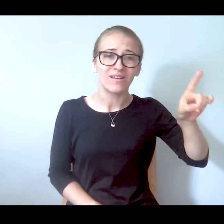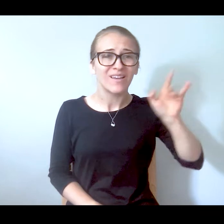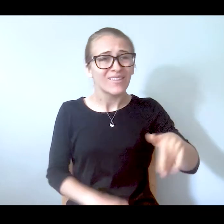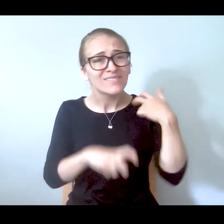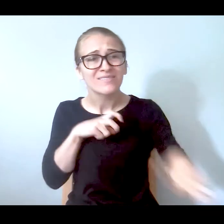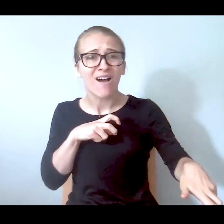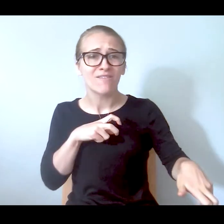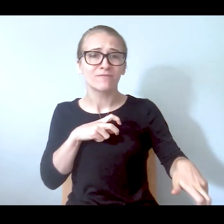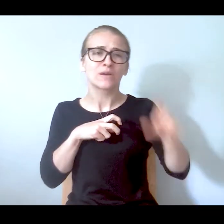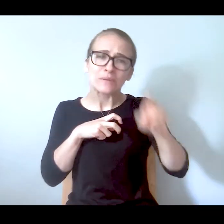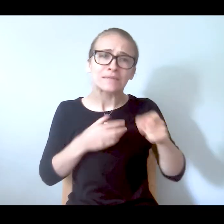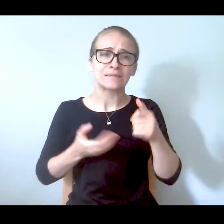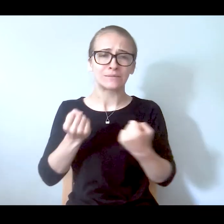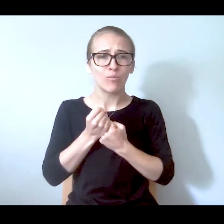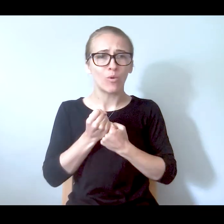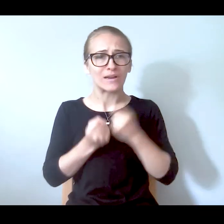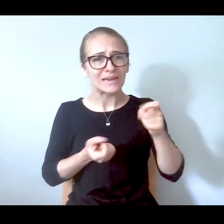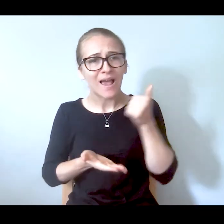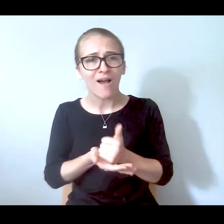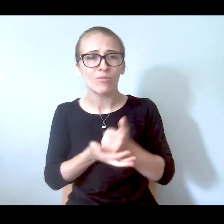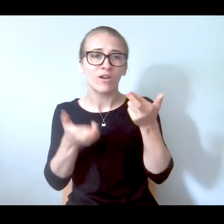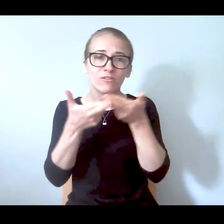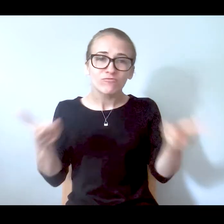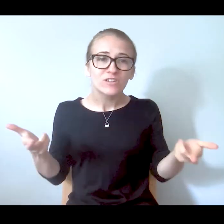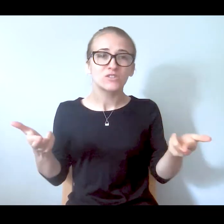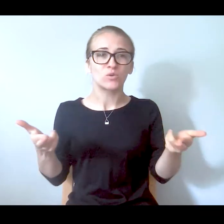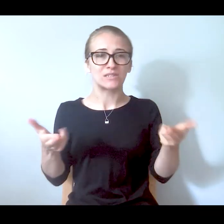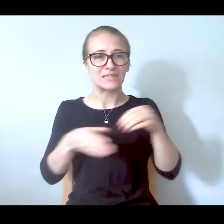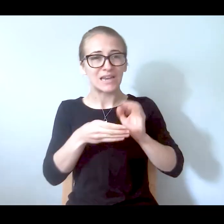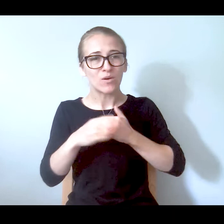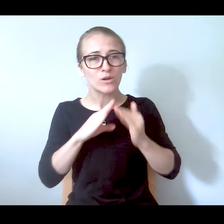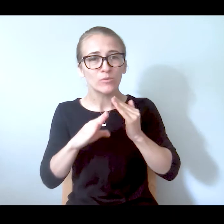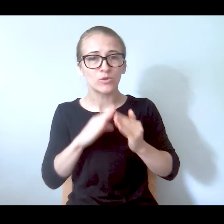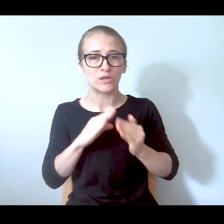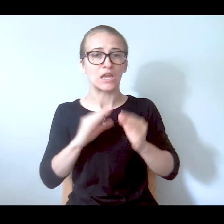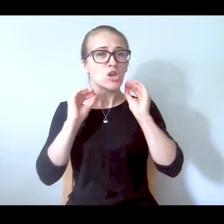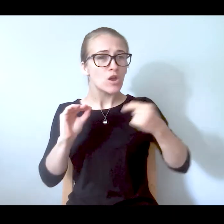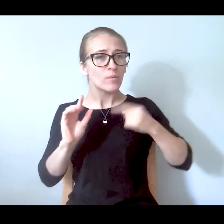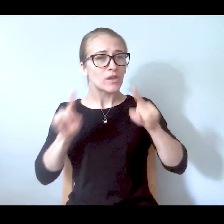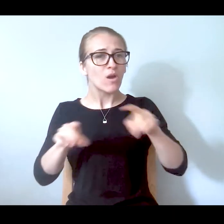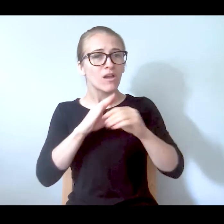support for resources in our community. There's nowhere I can go in this community and fine any